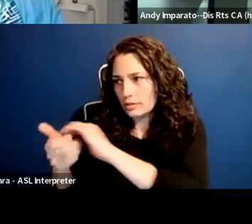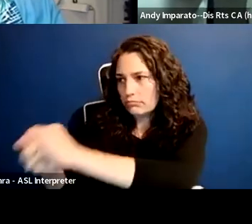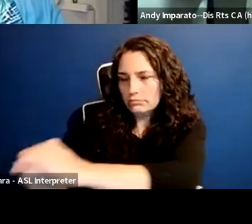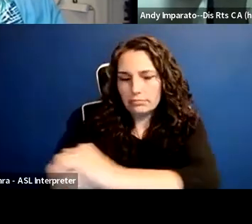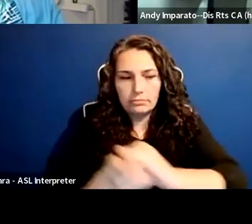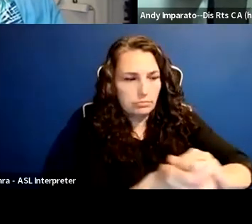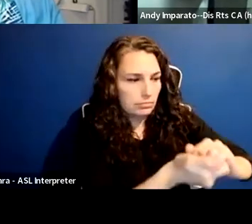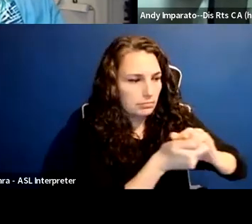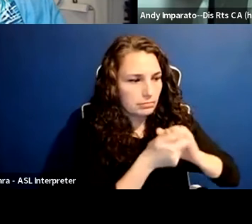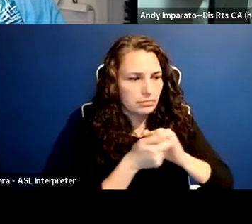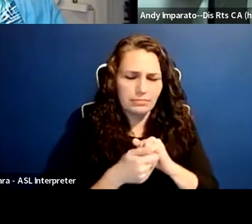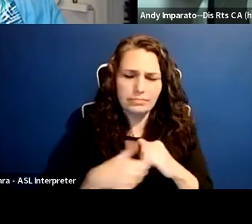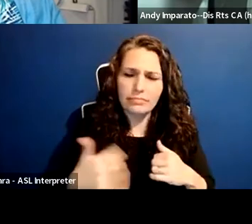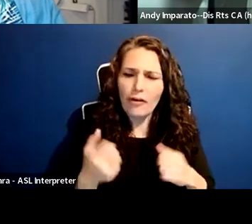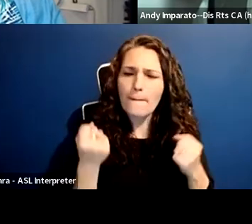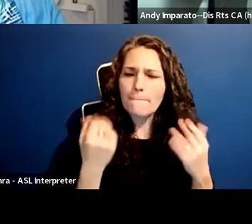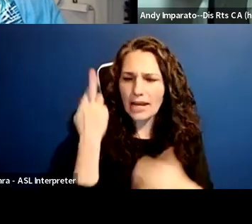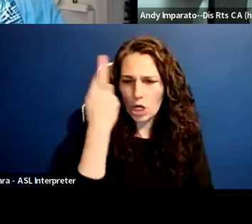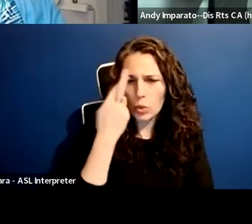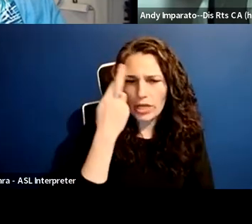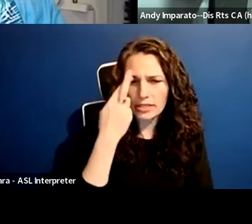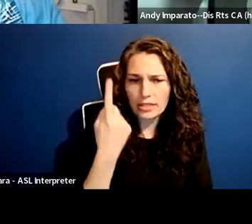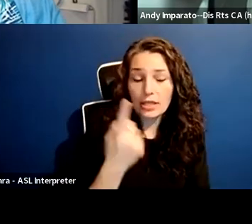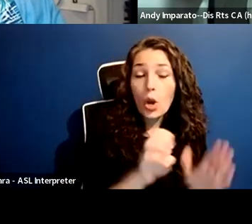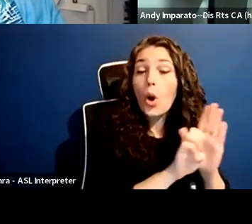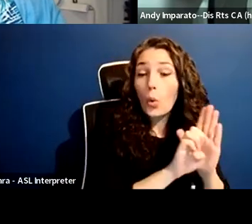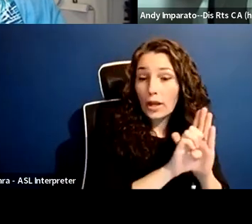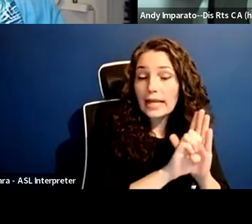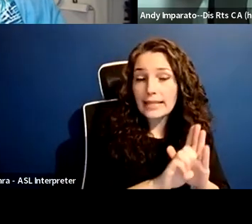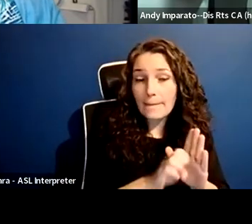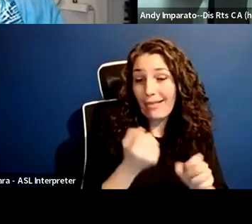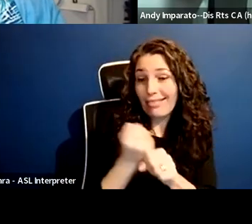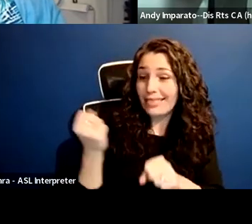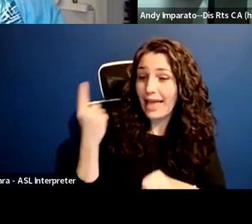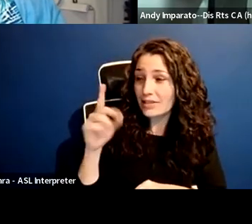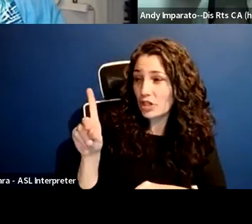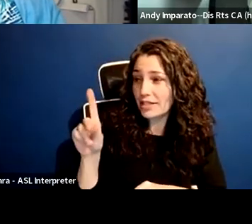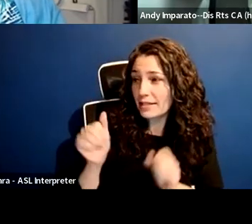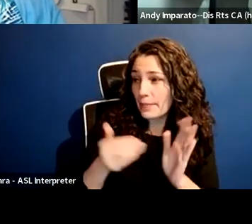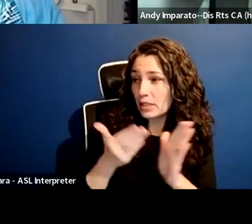I'll give you an example. Last year, at Disability Rights California,